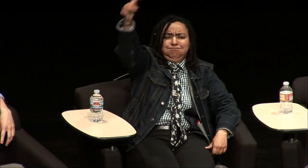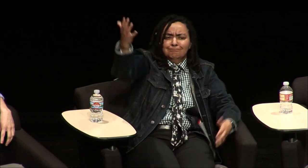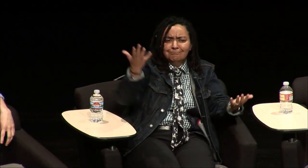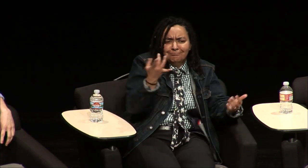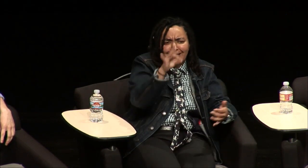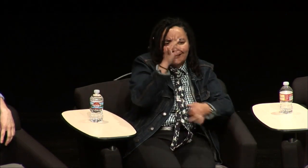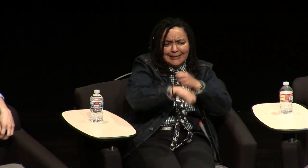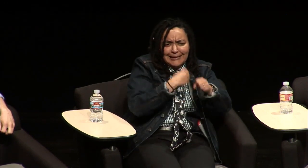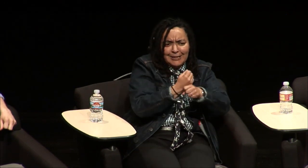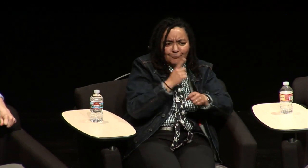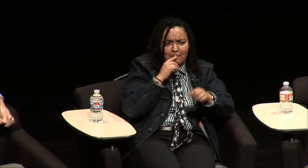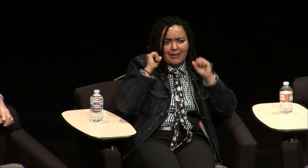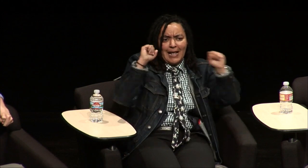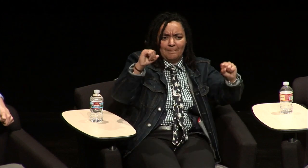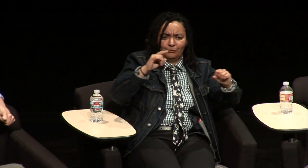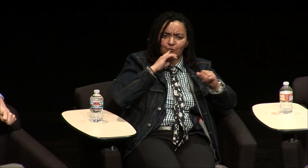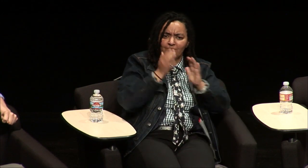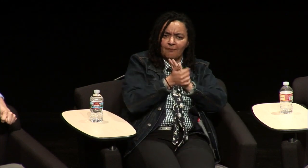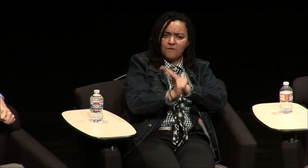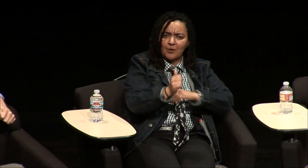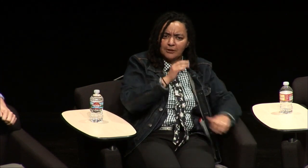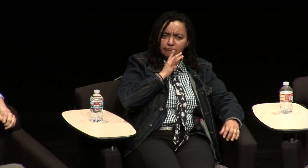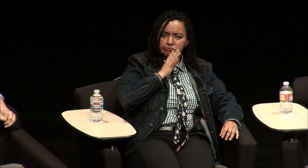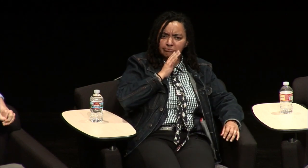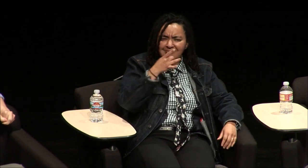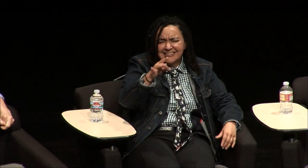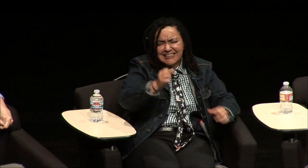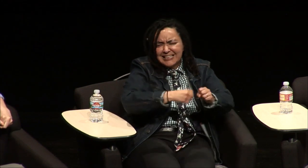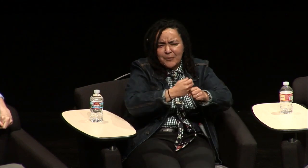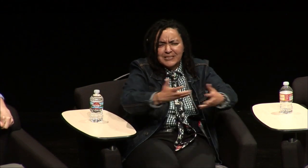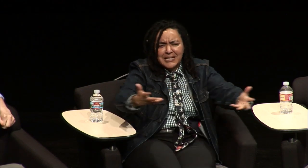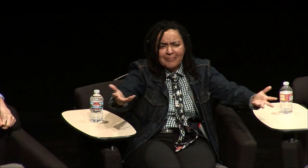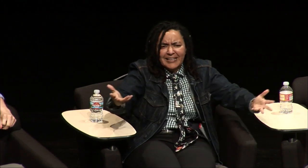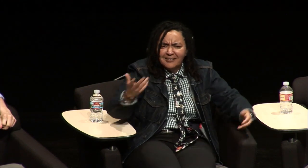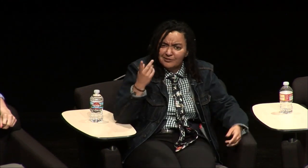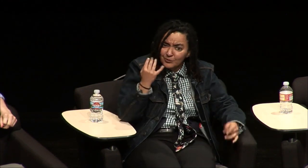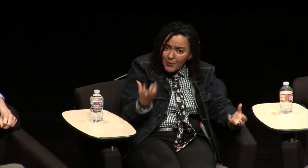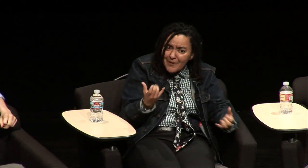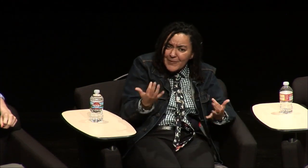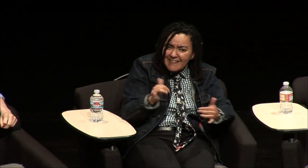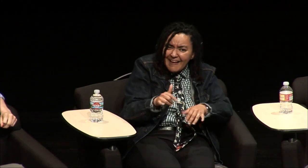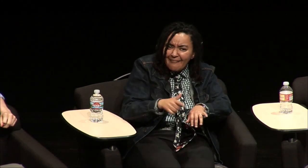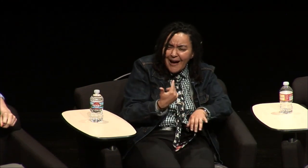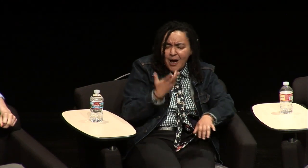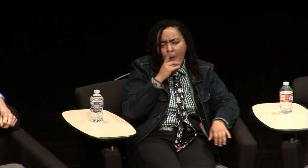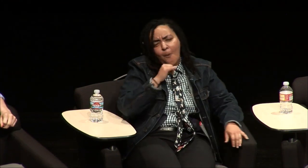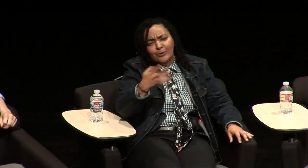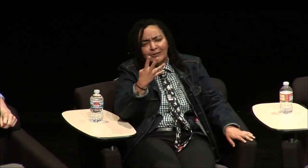adapt to try in speech to try and learn to speak it takes years why wait that